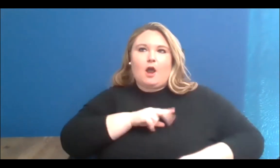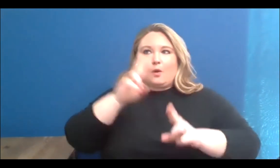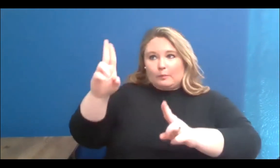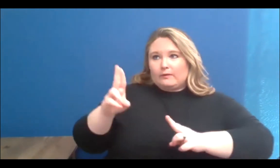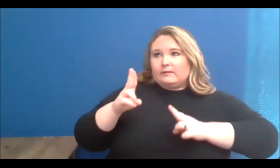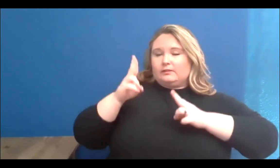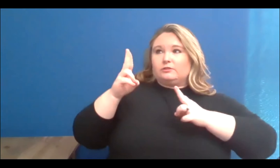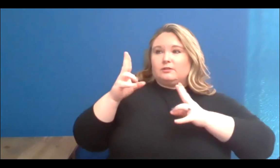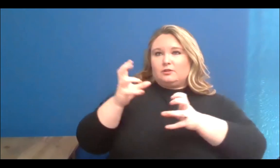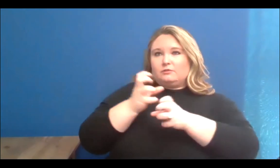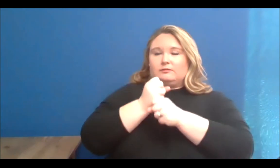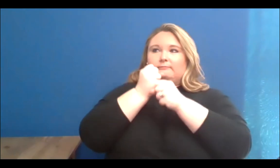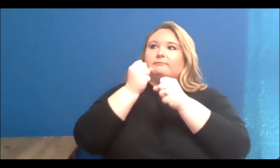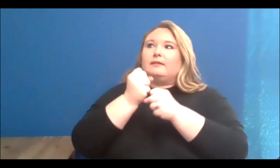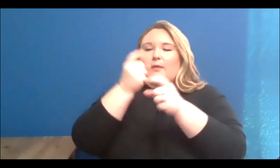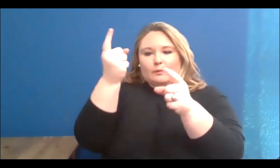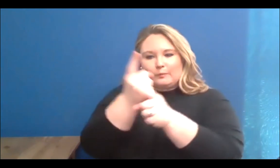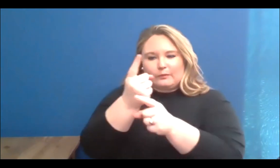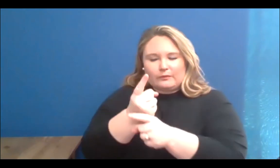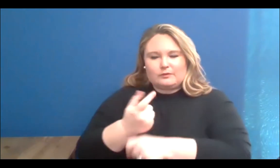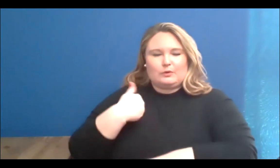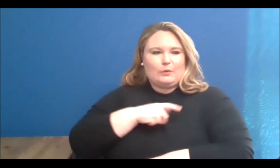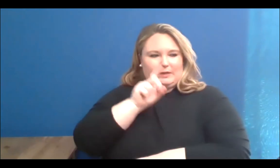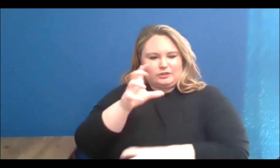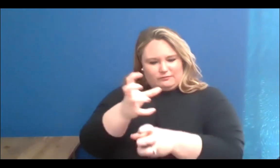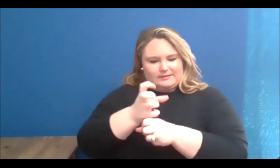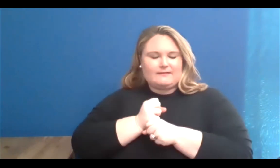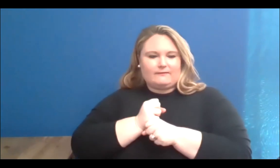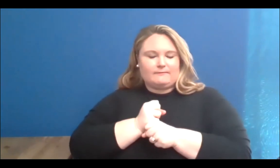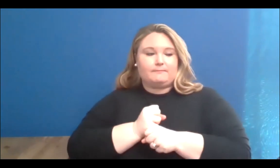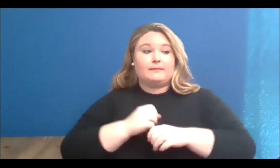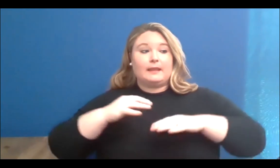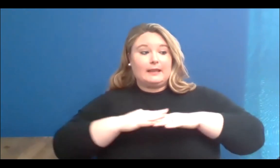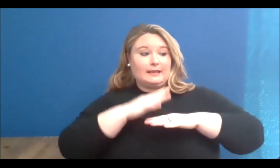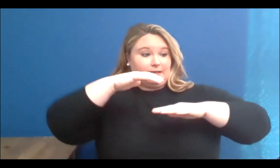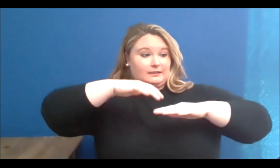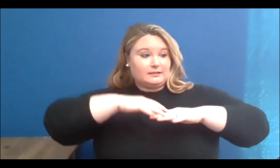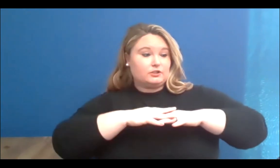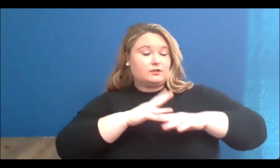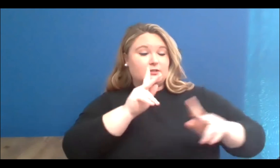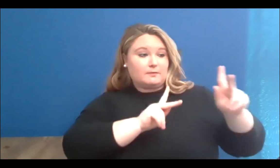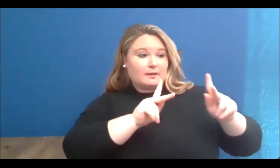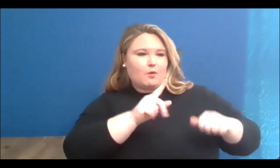that we all must help to achieve. Indigenous people are the original foundational, fundamental parts of this